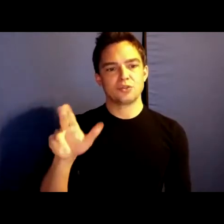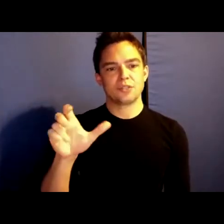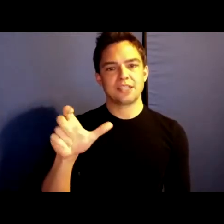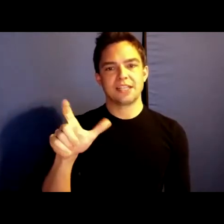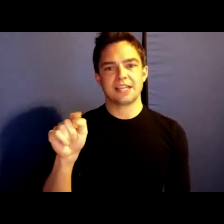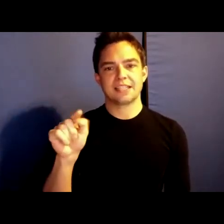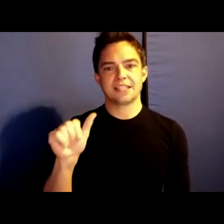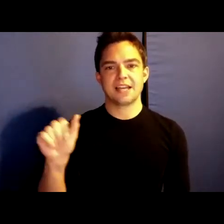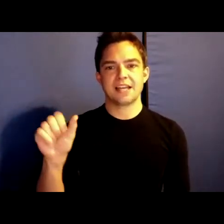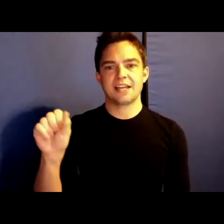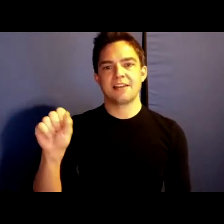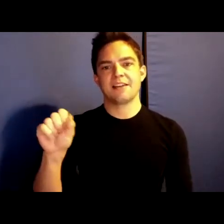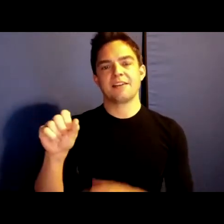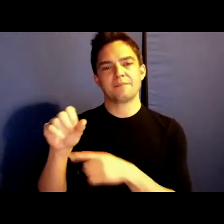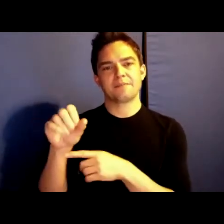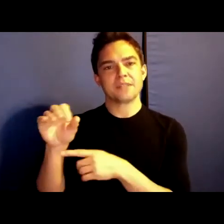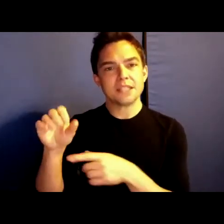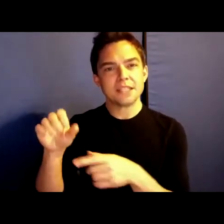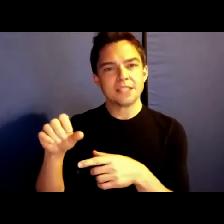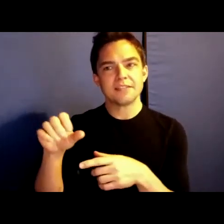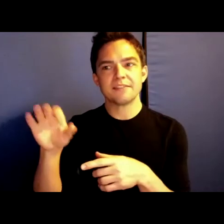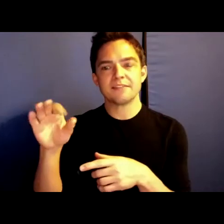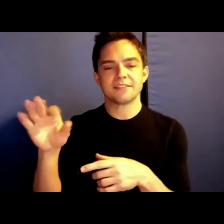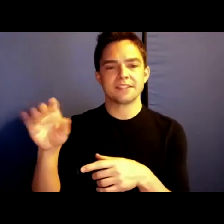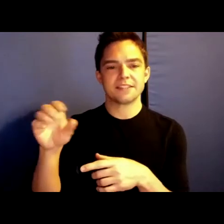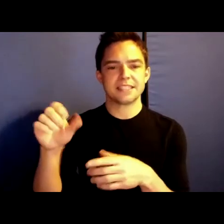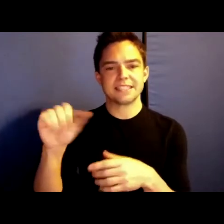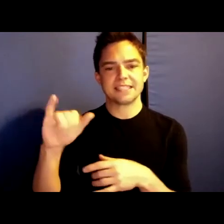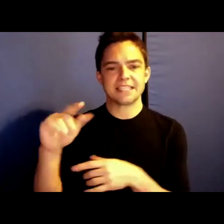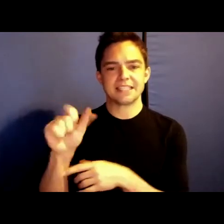I am speaking to you from the University of Toronto.